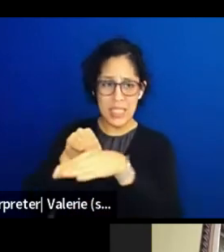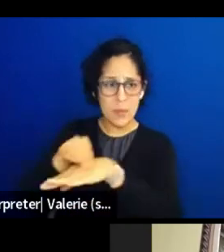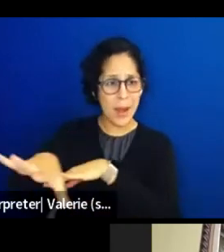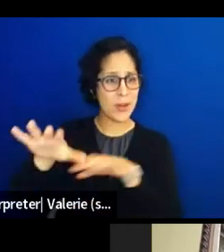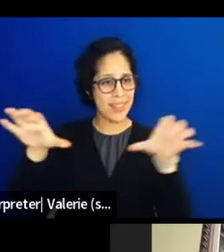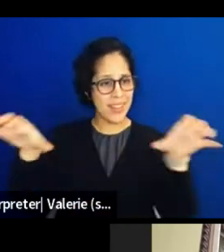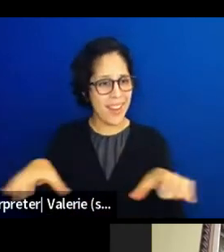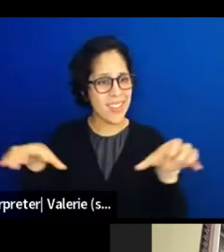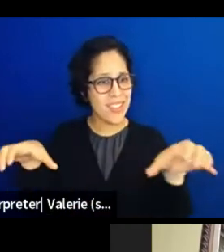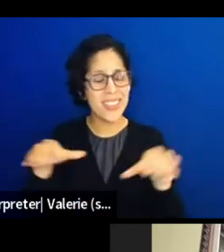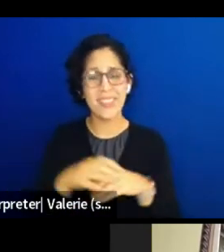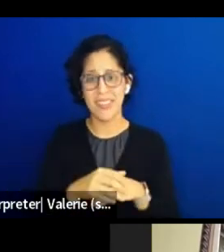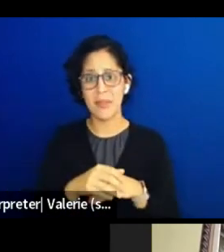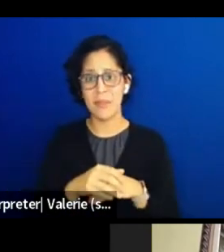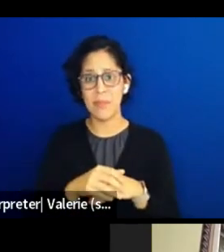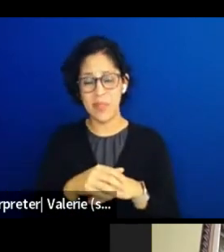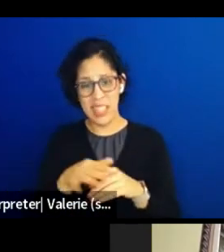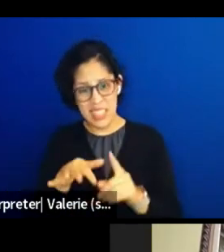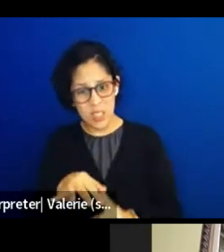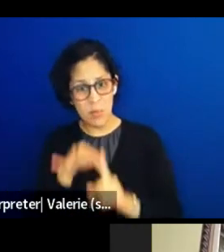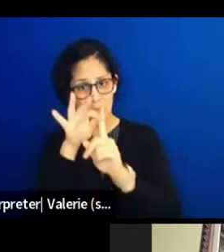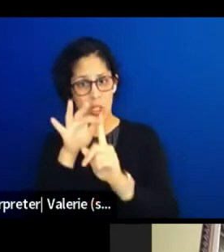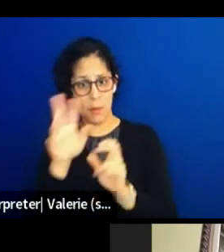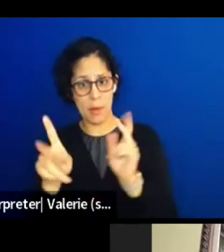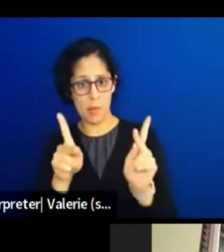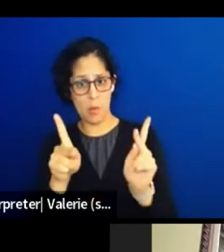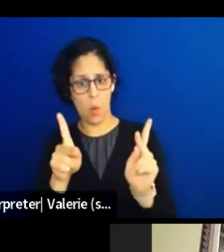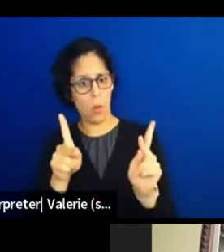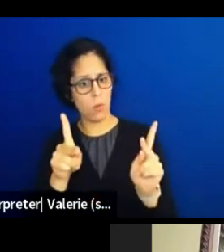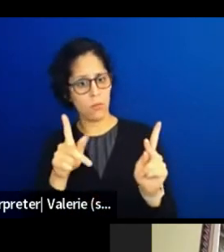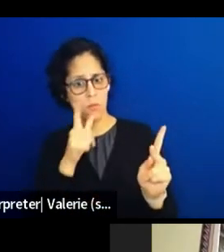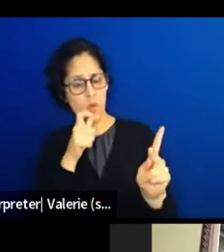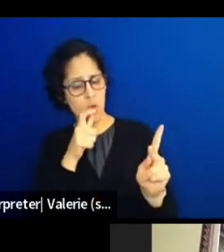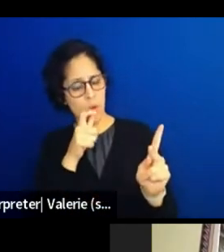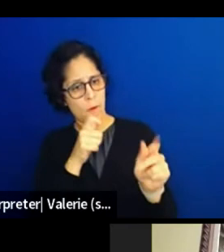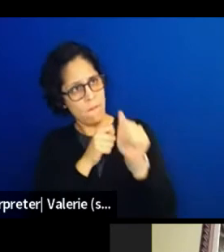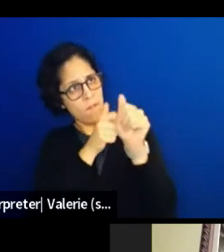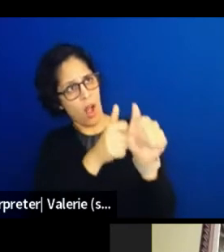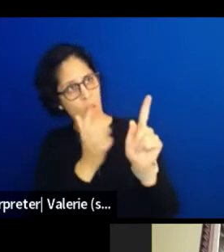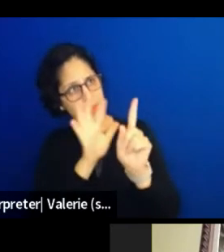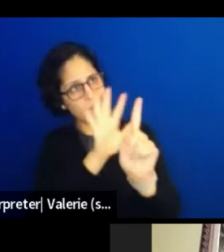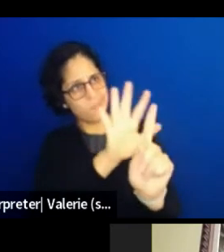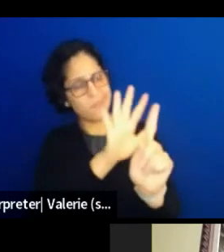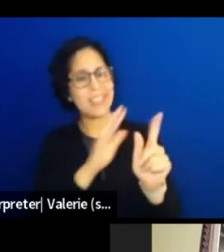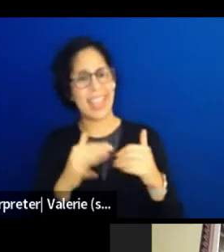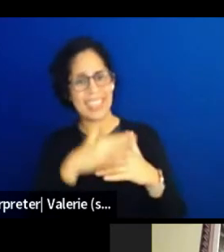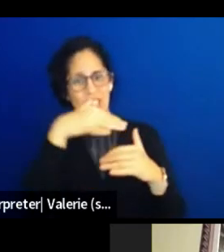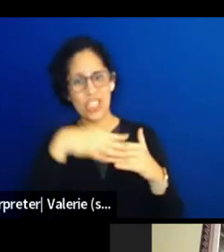especially the ones that are organized and led by Indigenous Peoples here in my region.